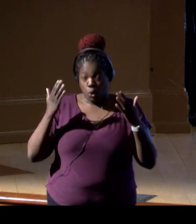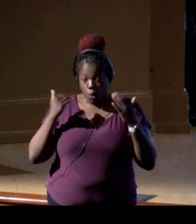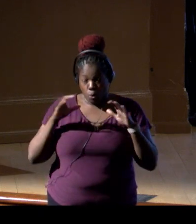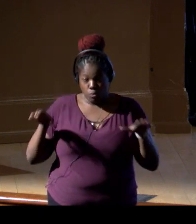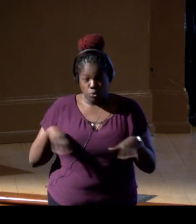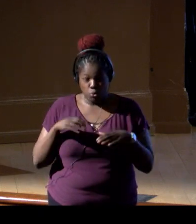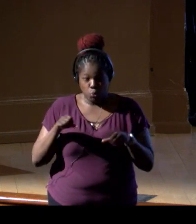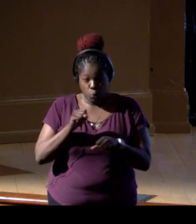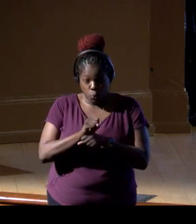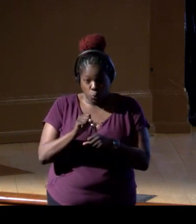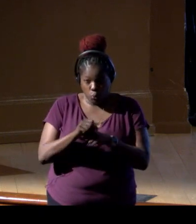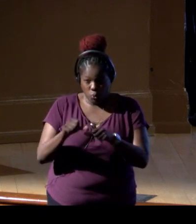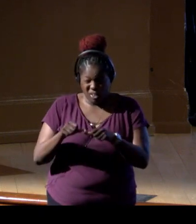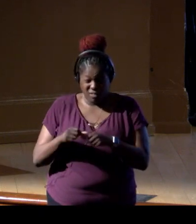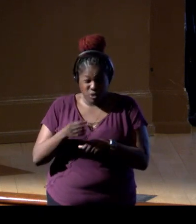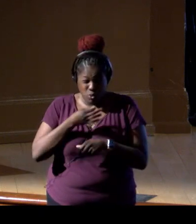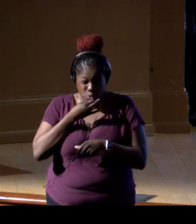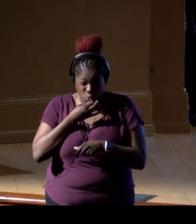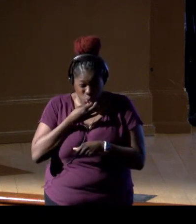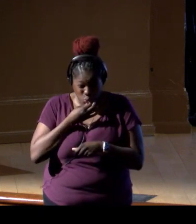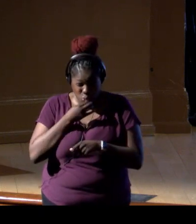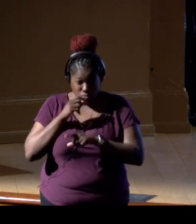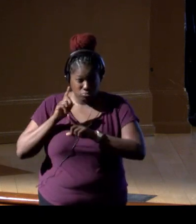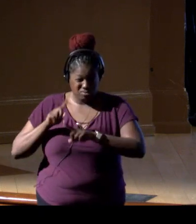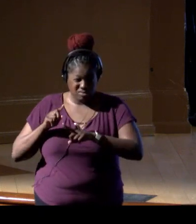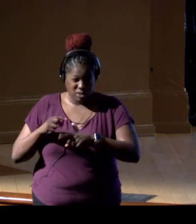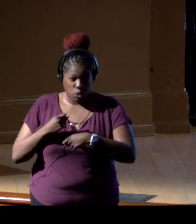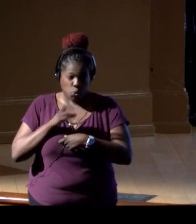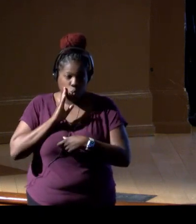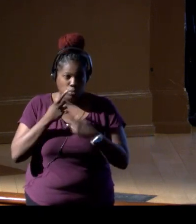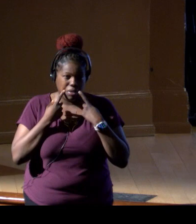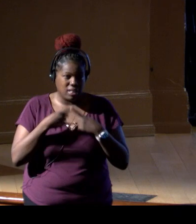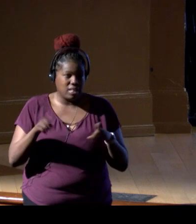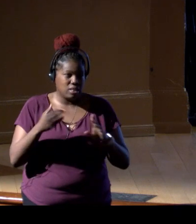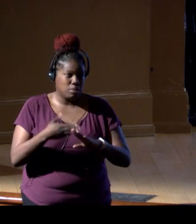in those areas relatively soon, and hopefully we'll make an announcement on that before long.